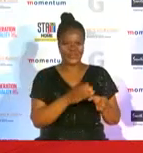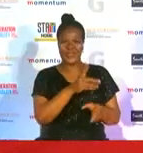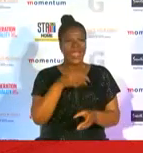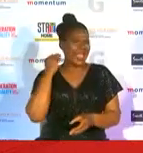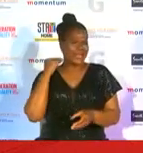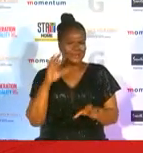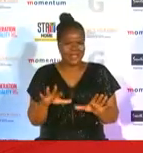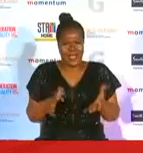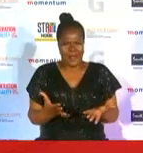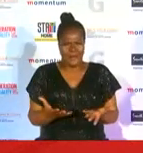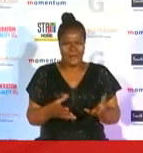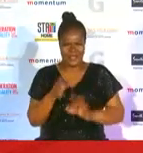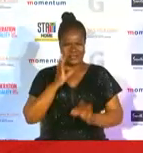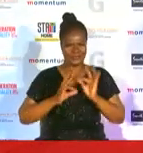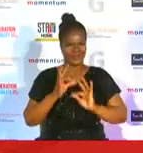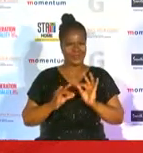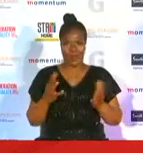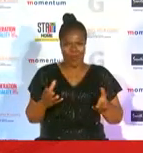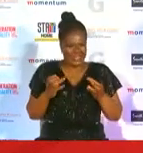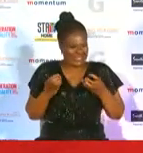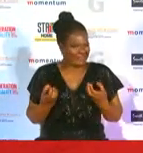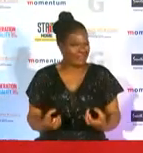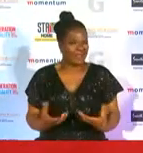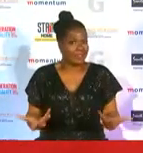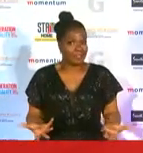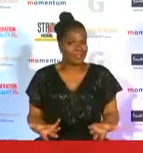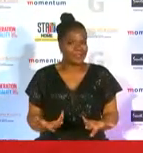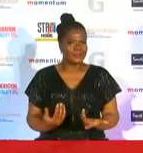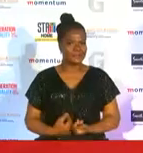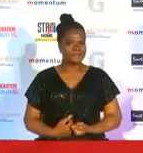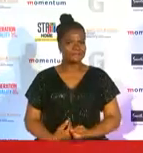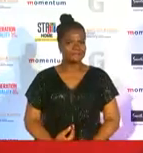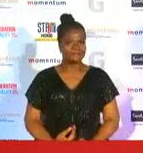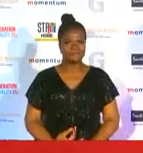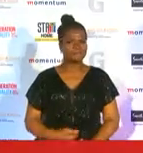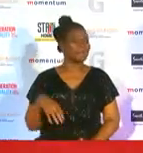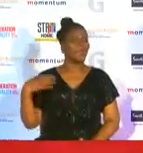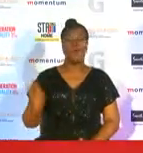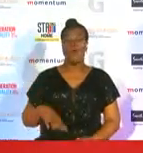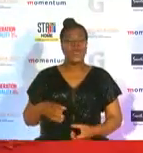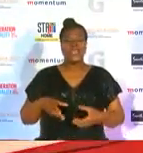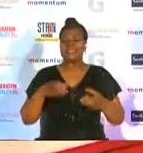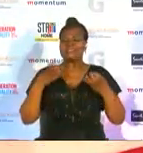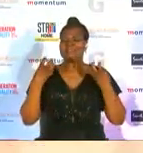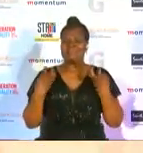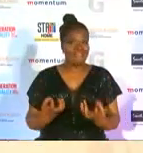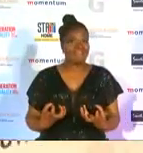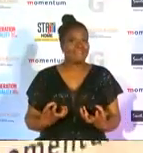personally and how difficult was it to come up with the winners in a different category very difficult because there was a lot